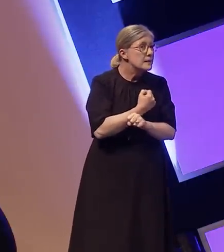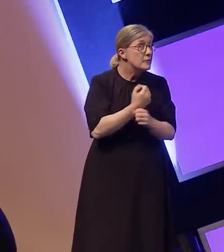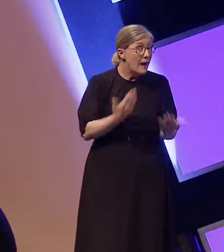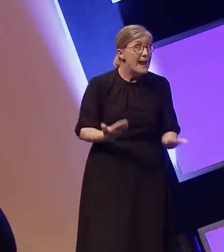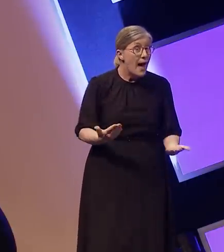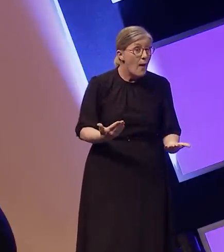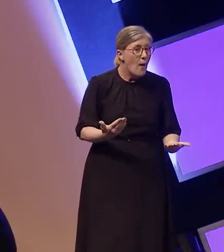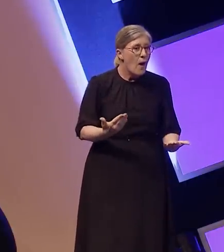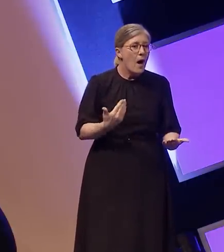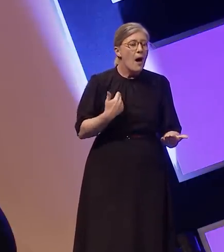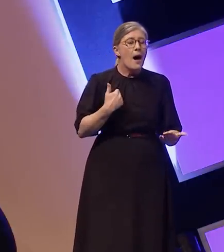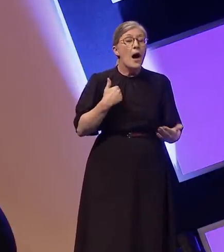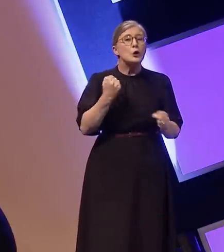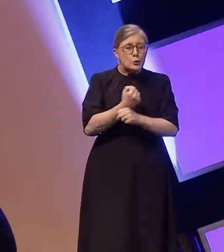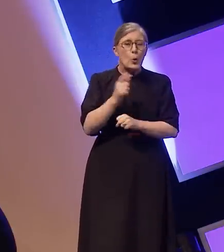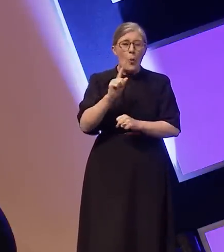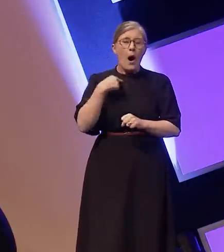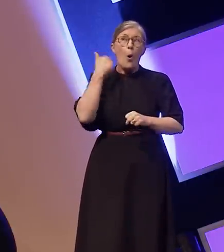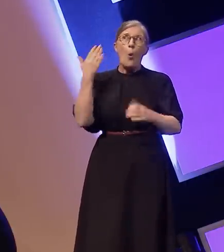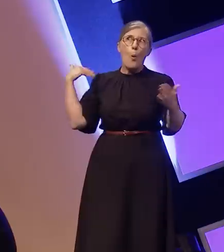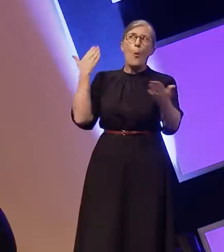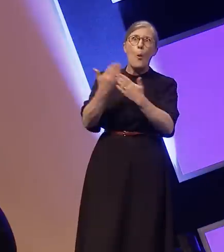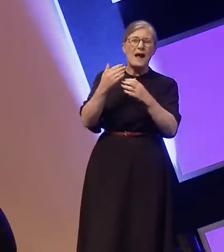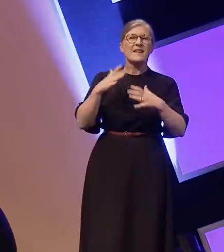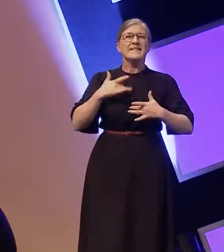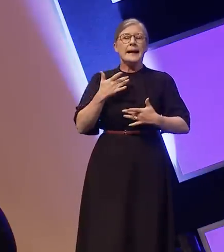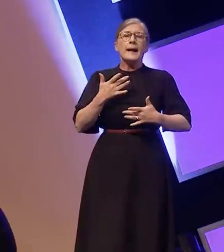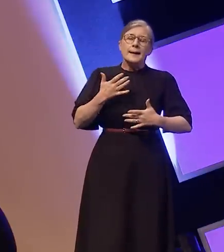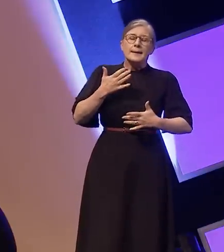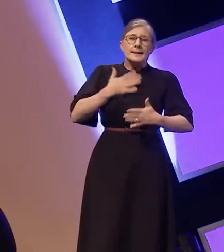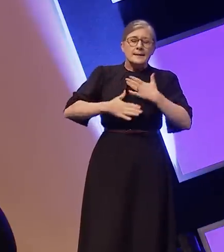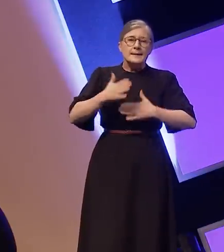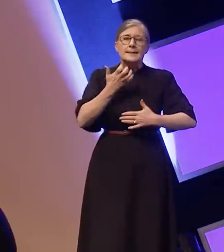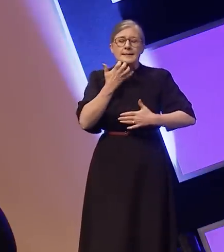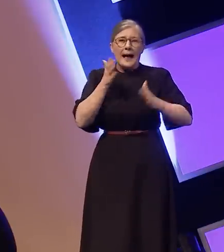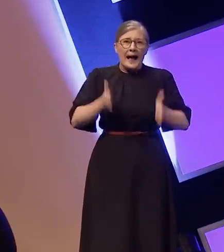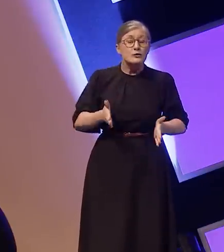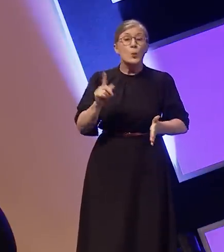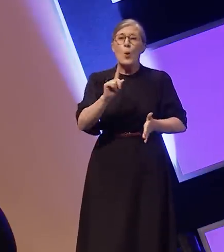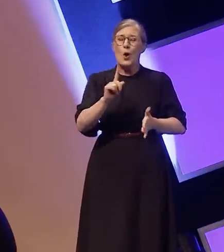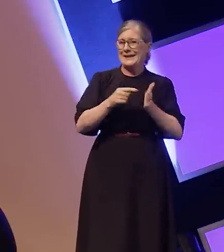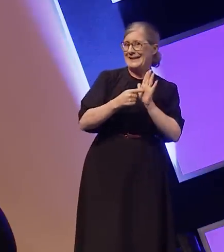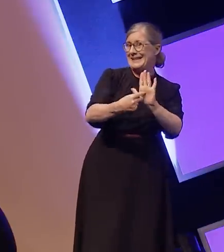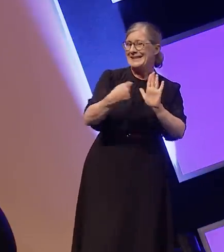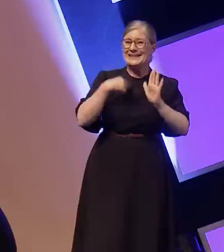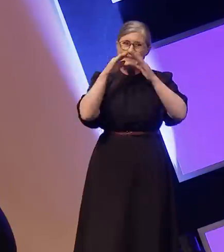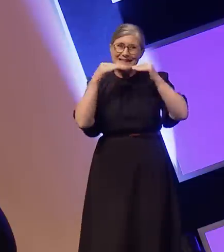I am doing what I always feel like I have to do to make sure I come across as happy positive